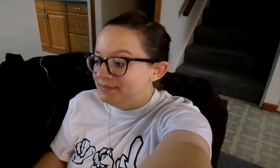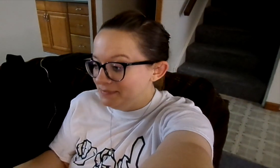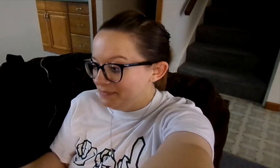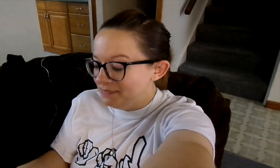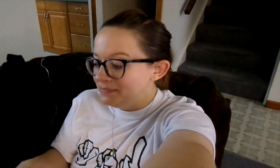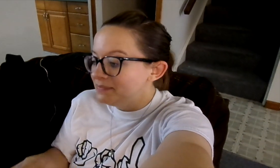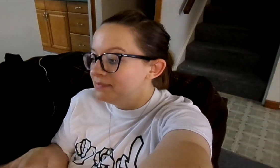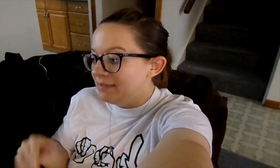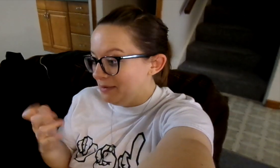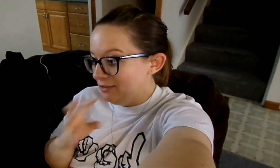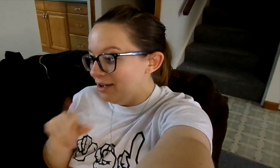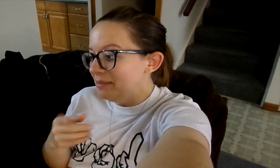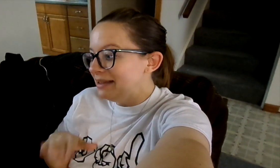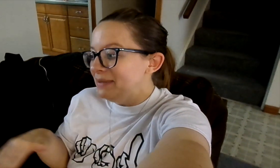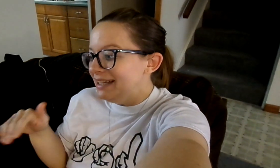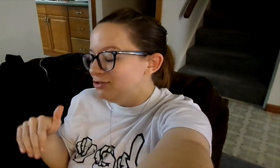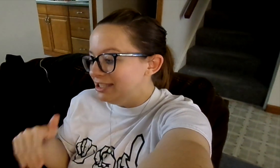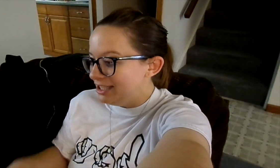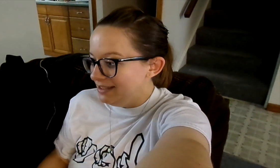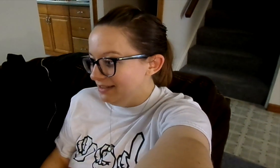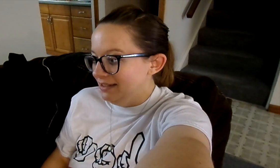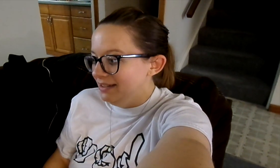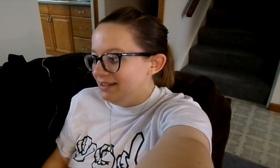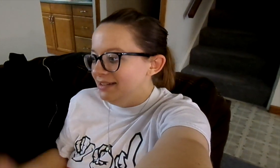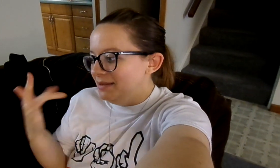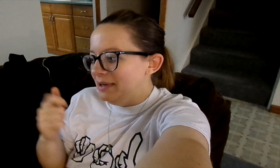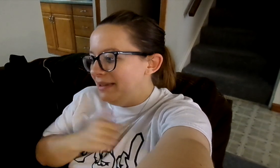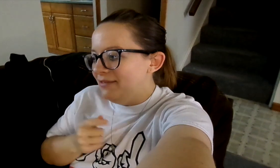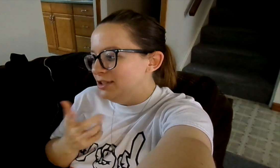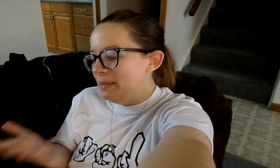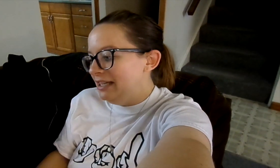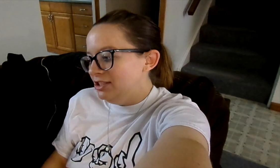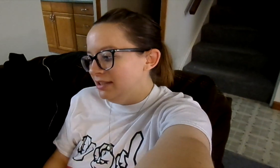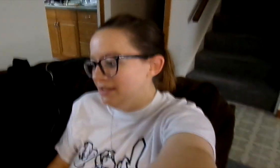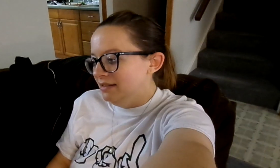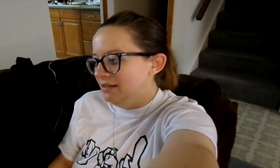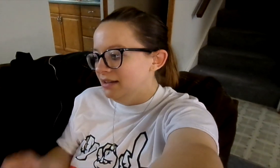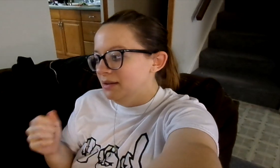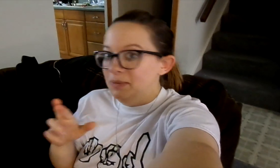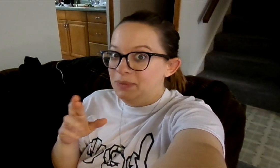Do you want to talk about the pediatrician... and why we love her so much?